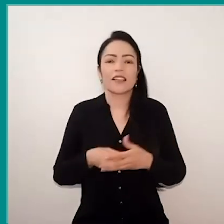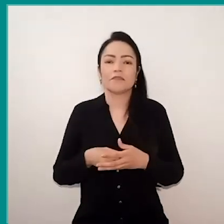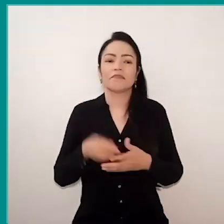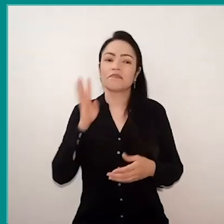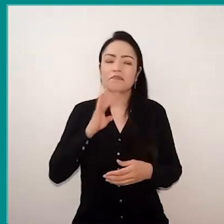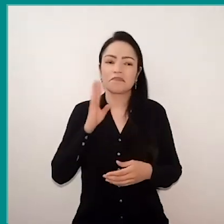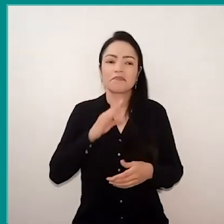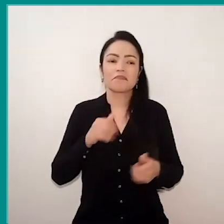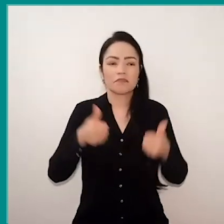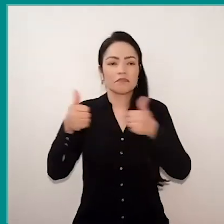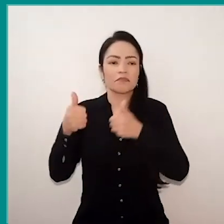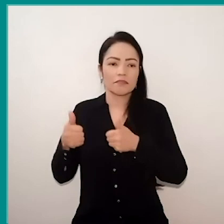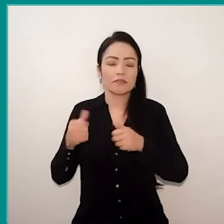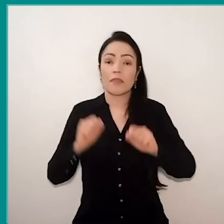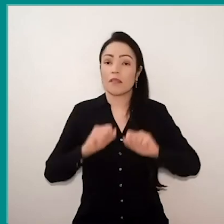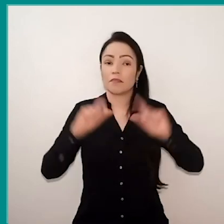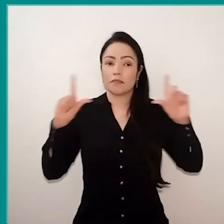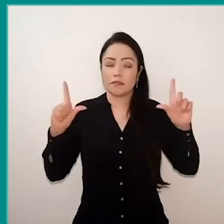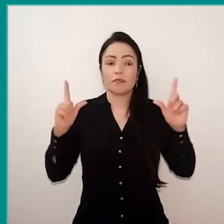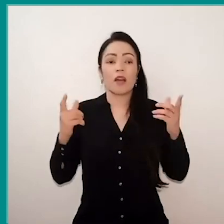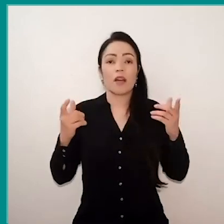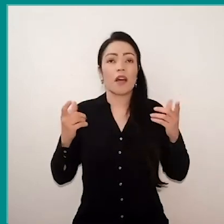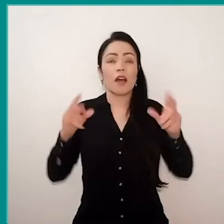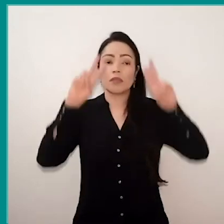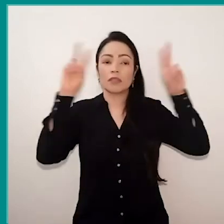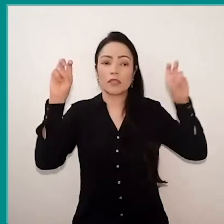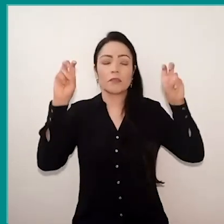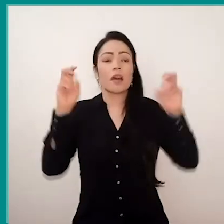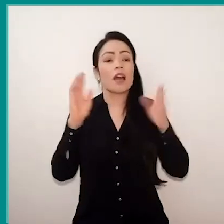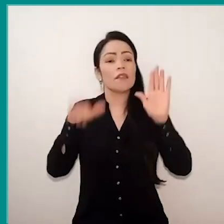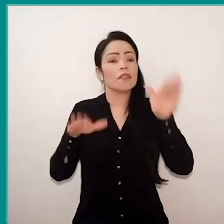it even make appears the issues that we sometimes don't even have contact